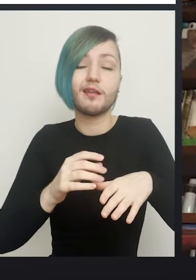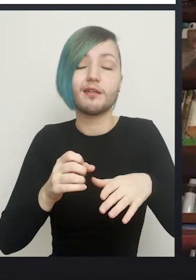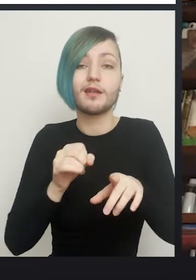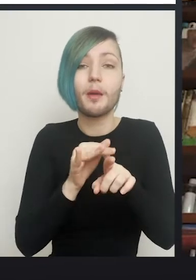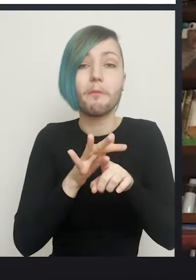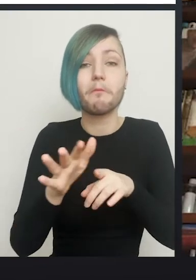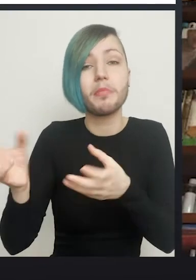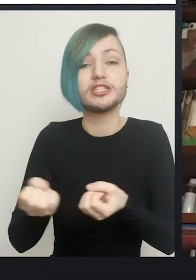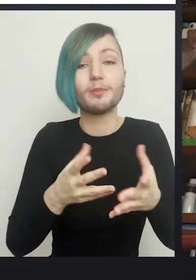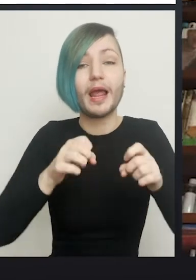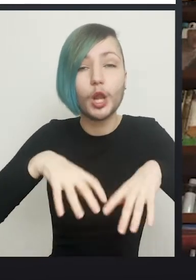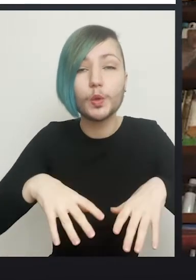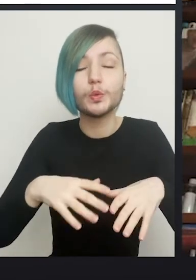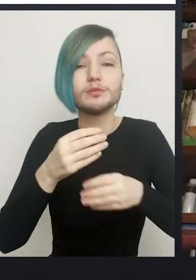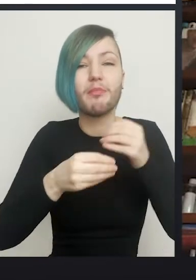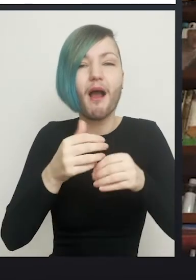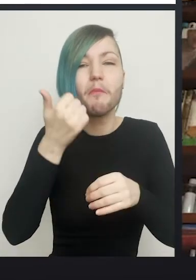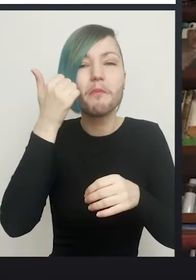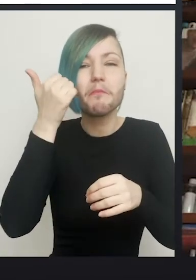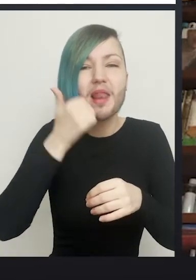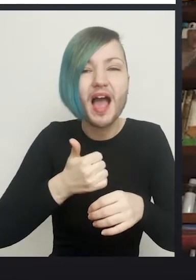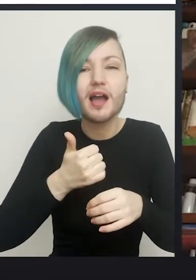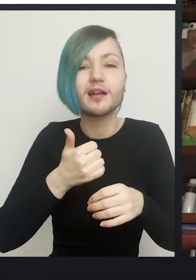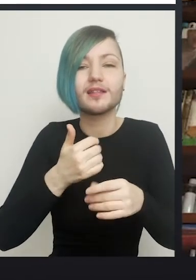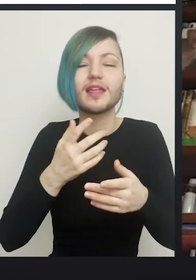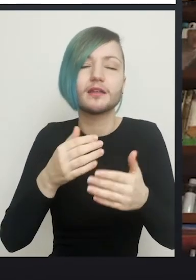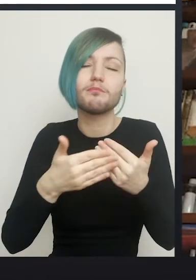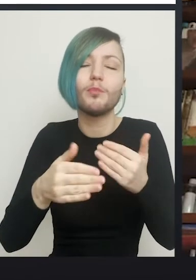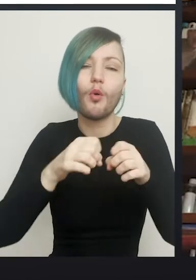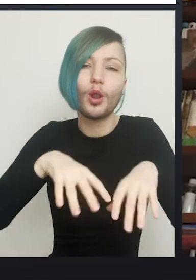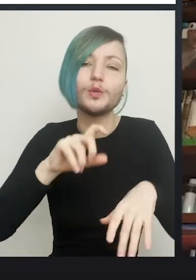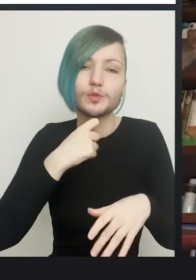of course you'll lose quite a lot more than that in the end. That's fortunately quite rare.